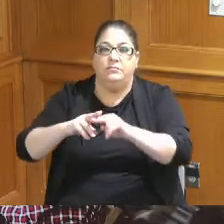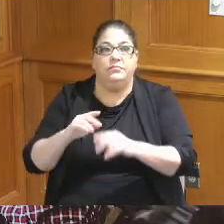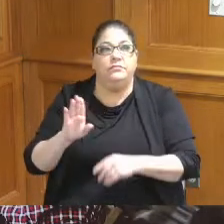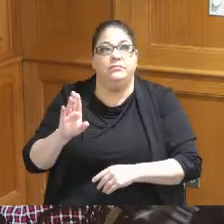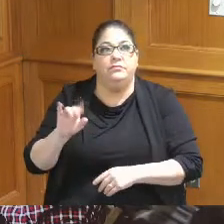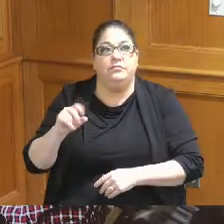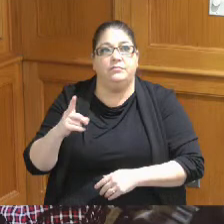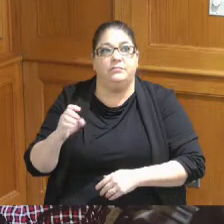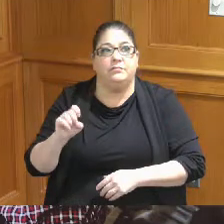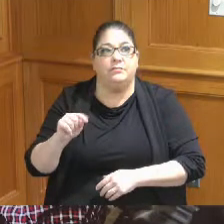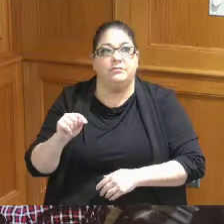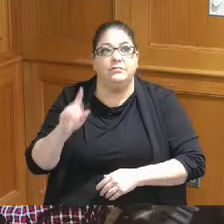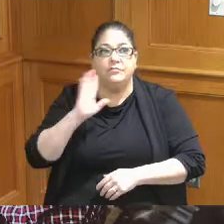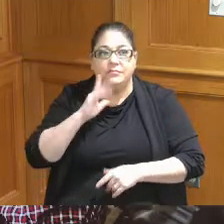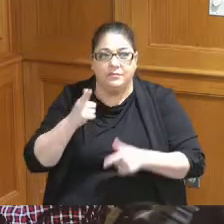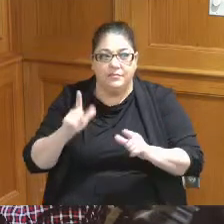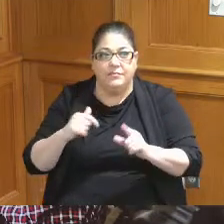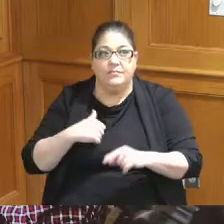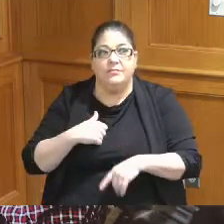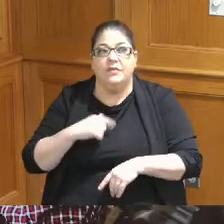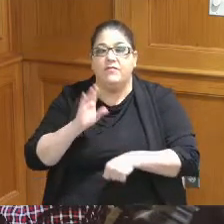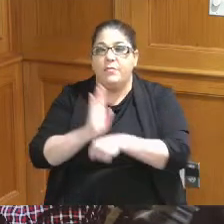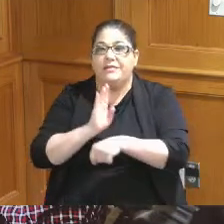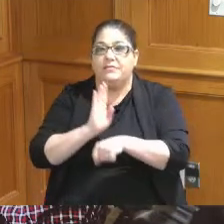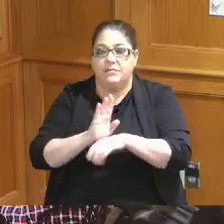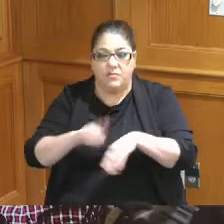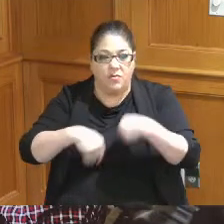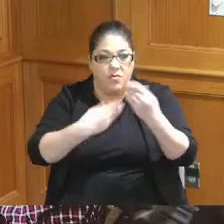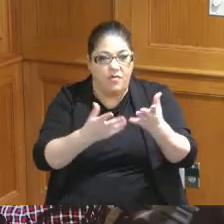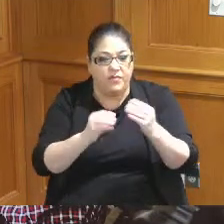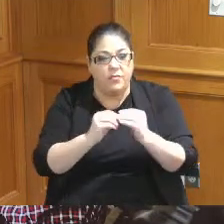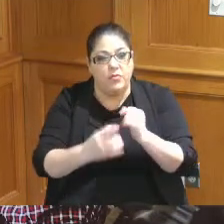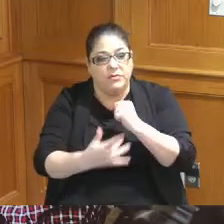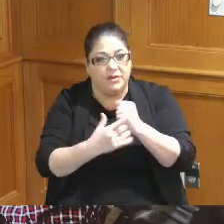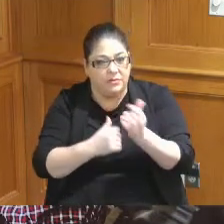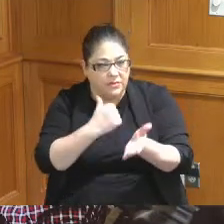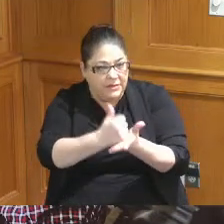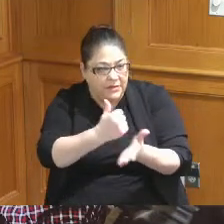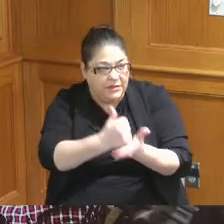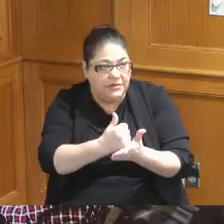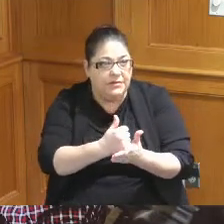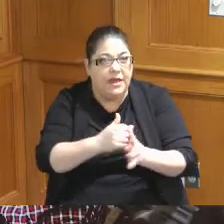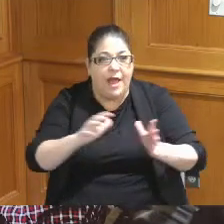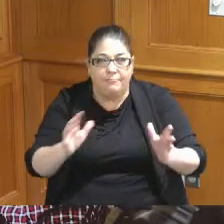it's going to allow us to offer more technical assistance and and and beef up those programs